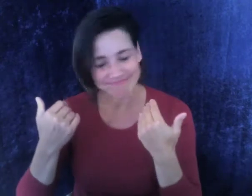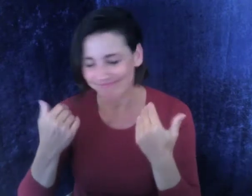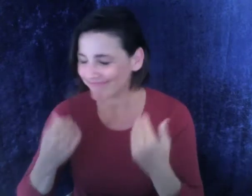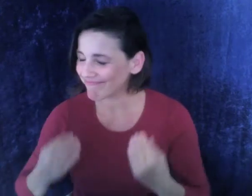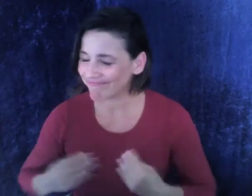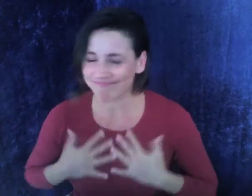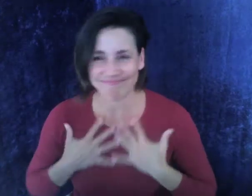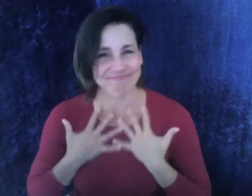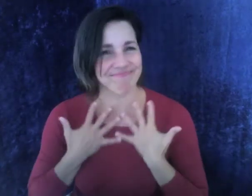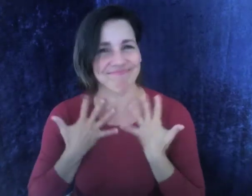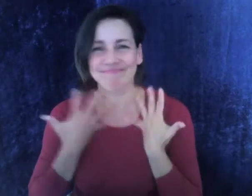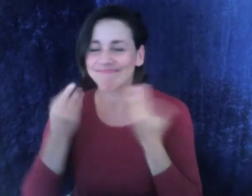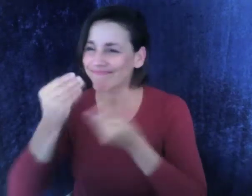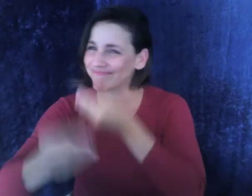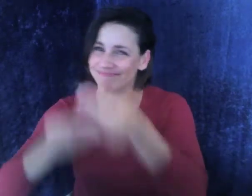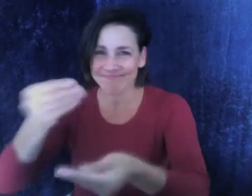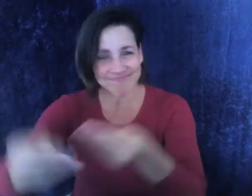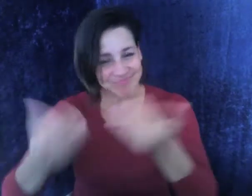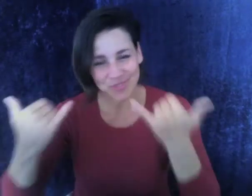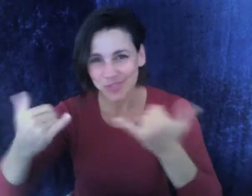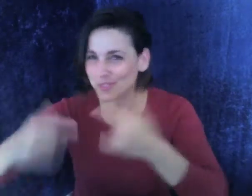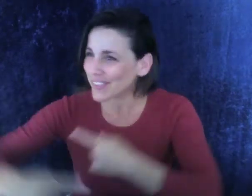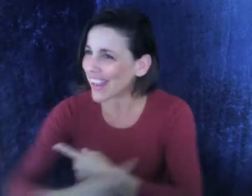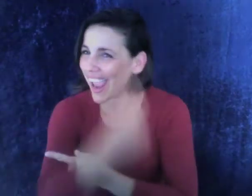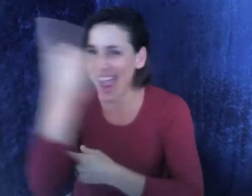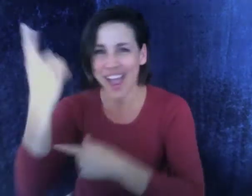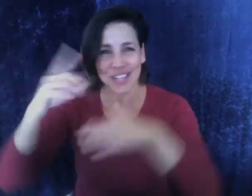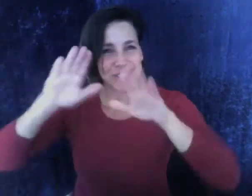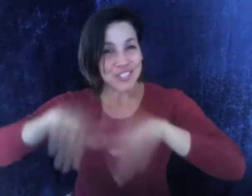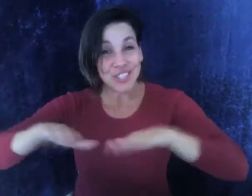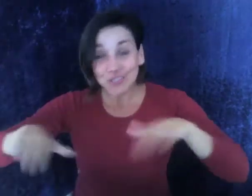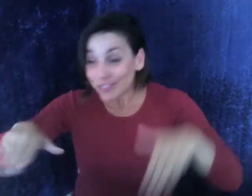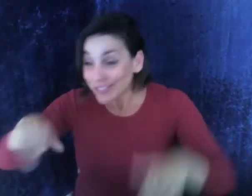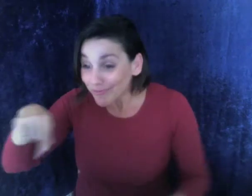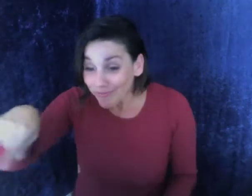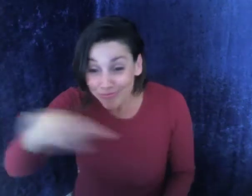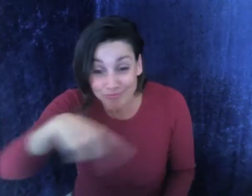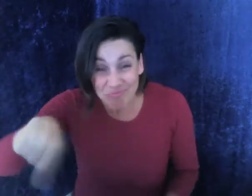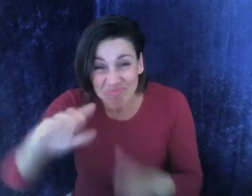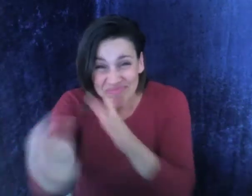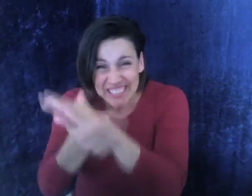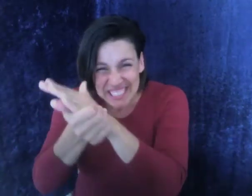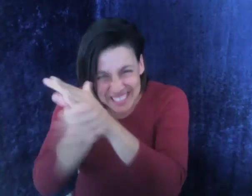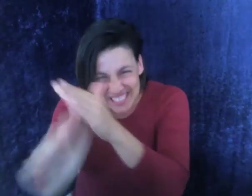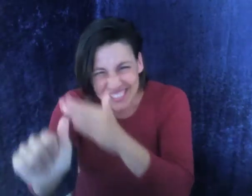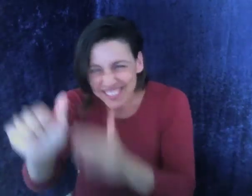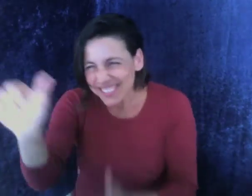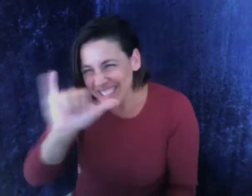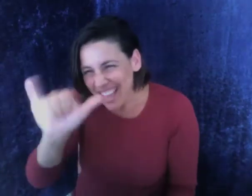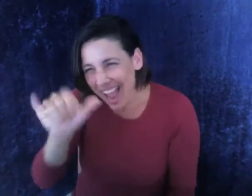continues to live through deaf toddlers who can be bilingually fluent with two languages,